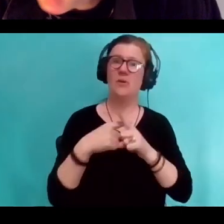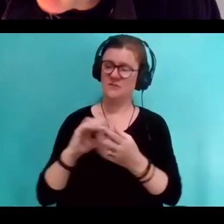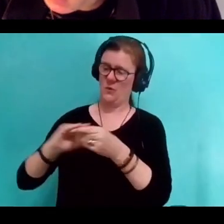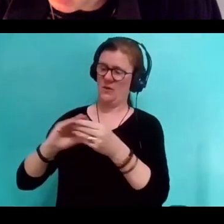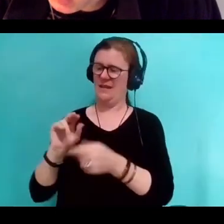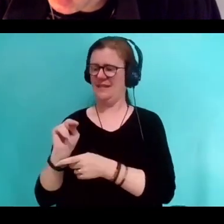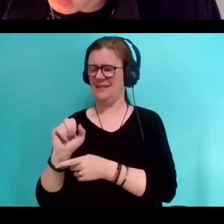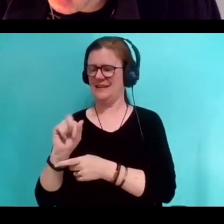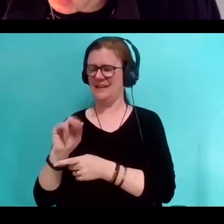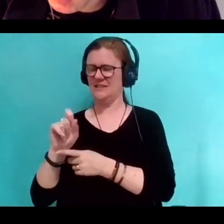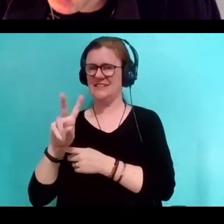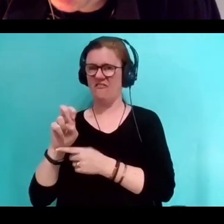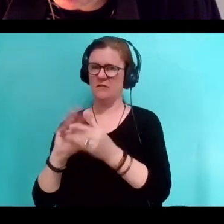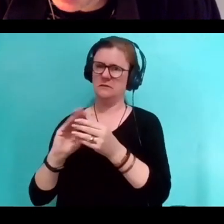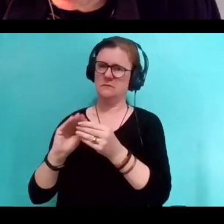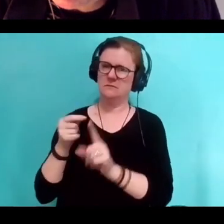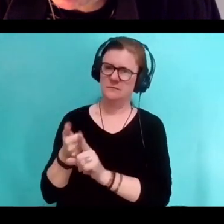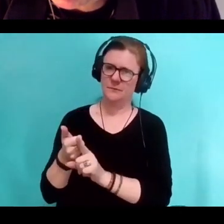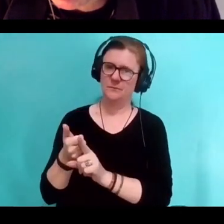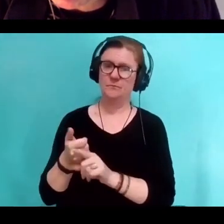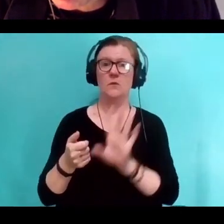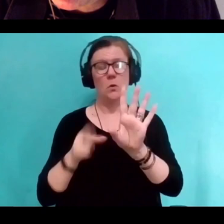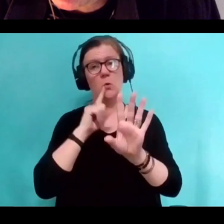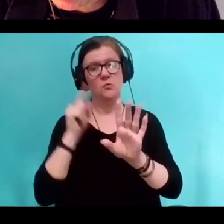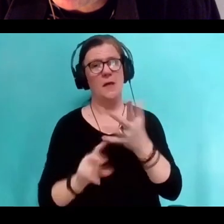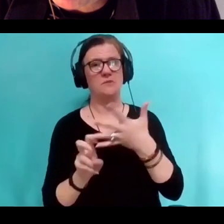this brings me on to my first, my original first question,